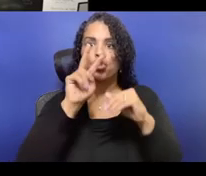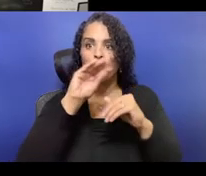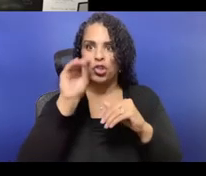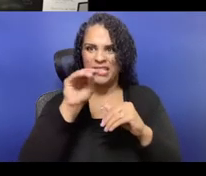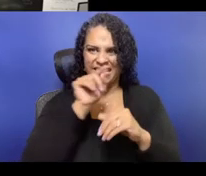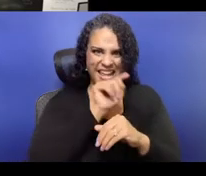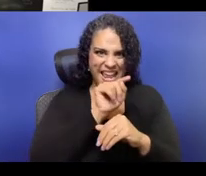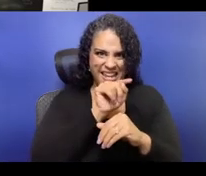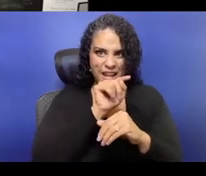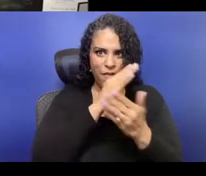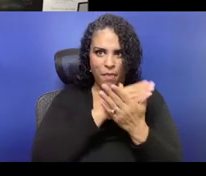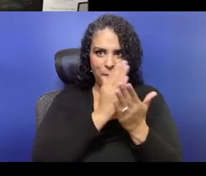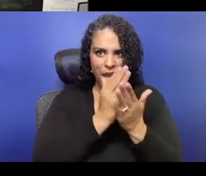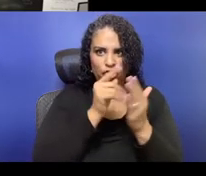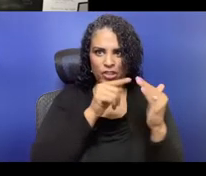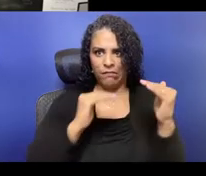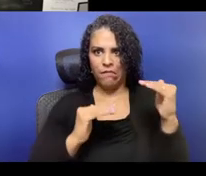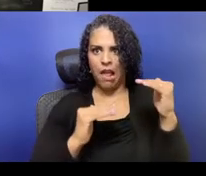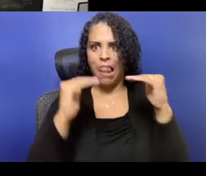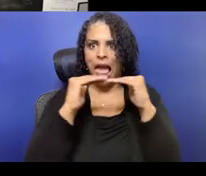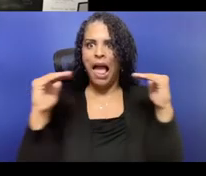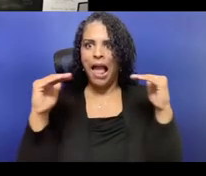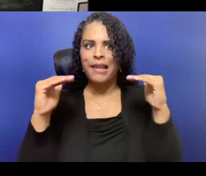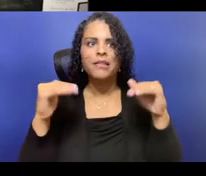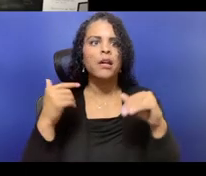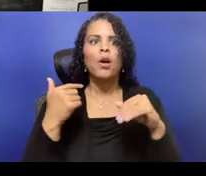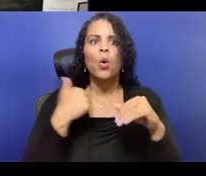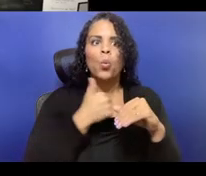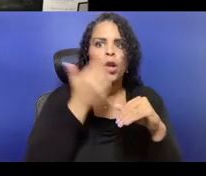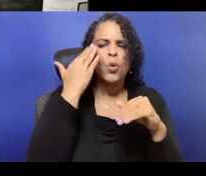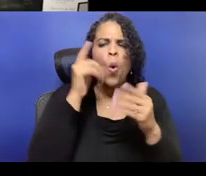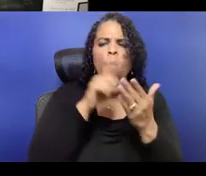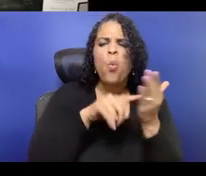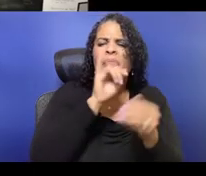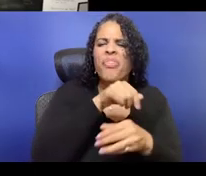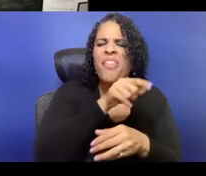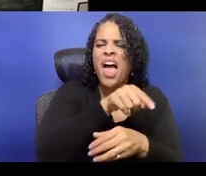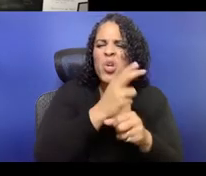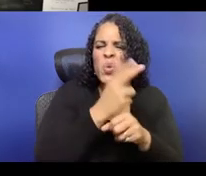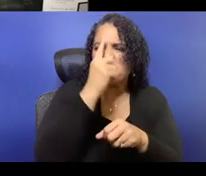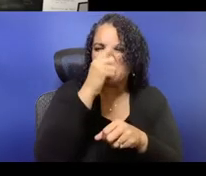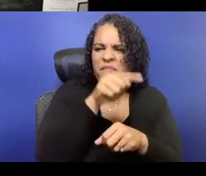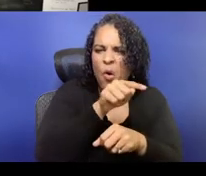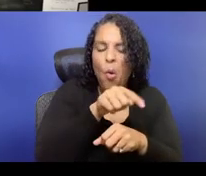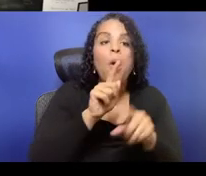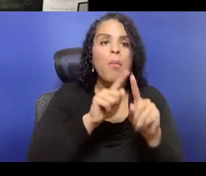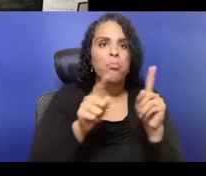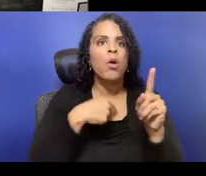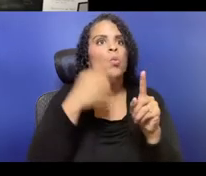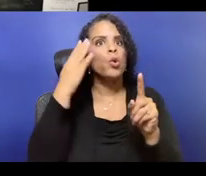have an obligation to really, a lot of those funds are public. A lot of those, those are charitable donations.